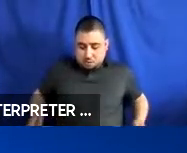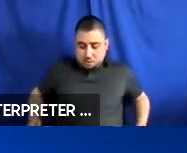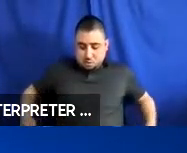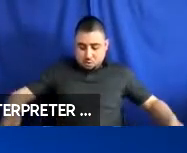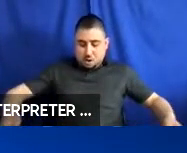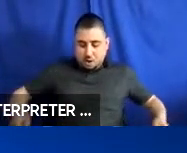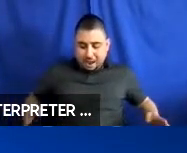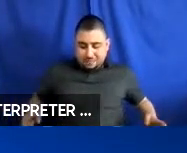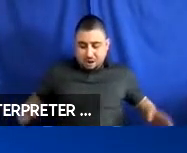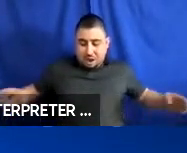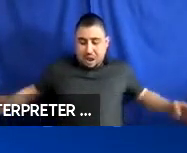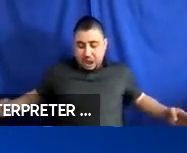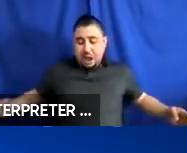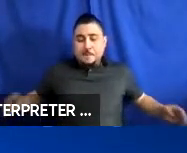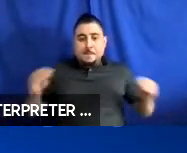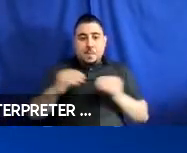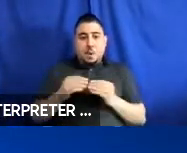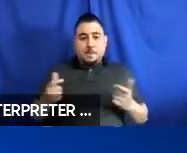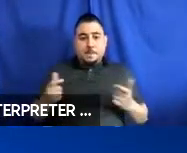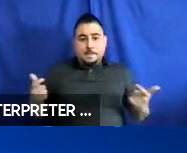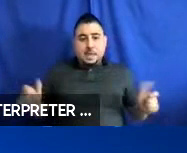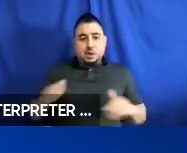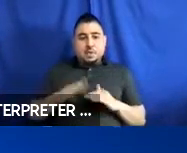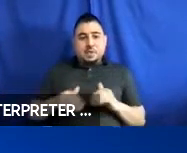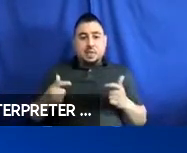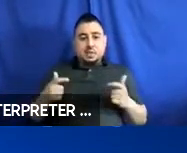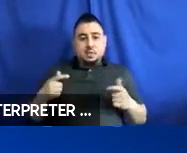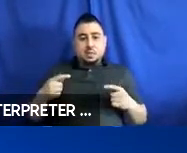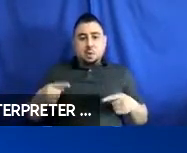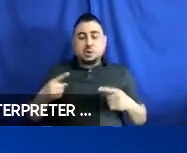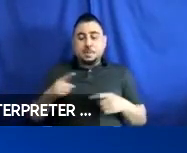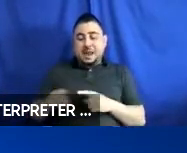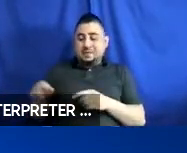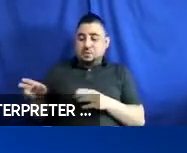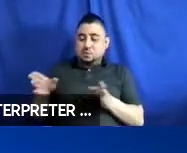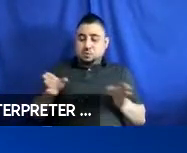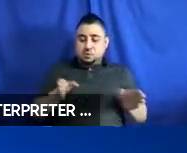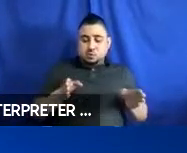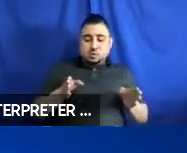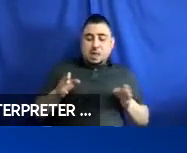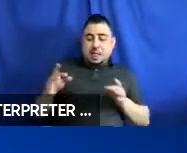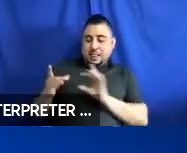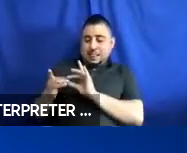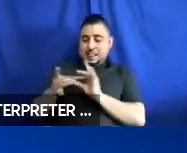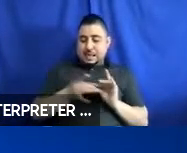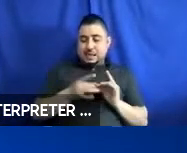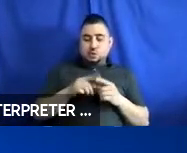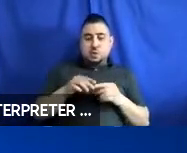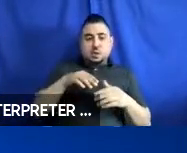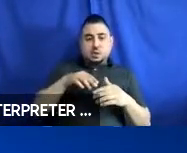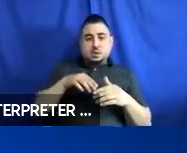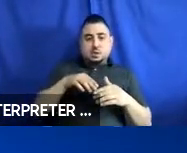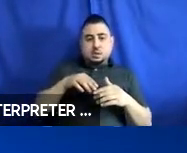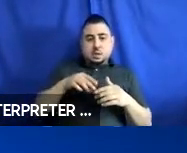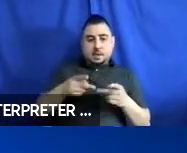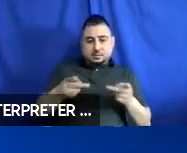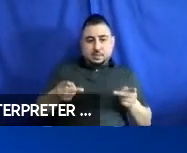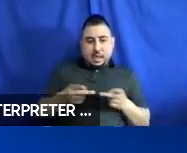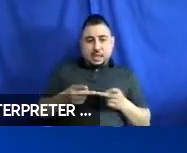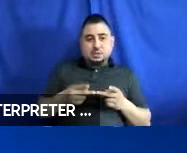to lead to the wheelchair location and the securement. Wheelchair spaces shall be 30